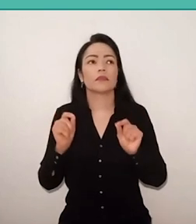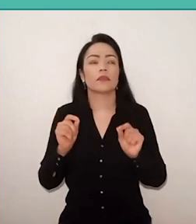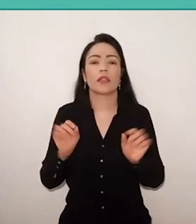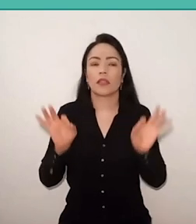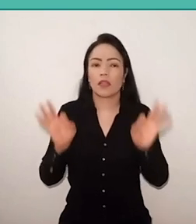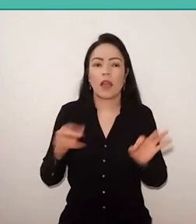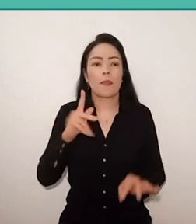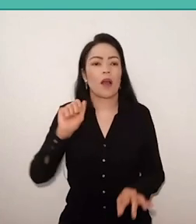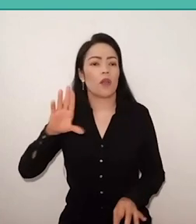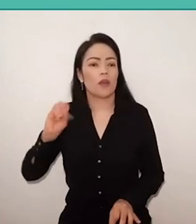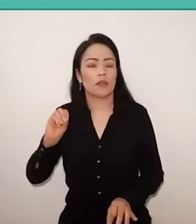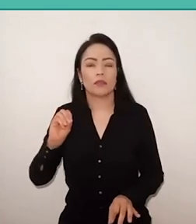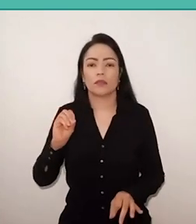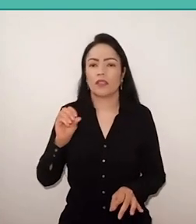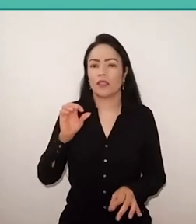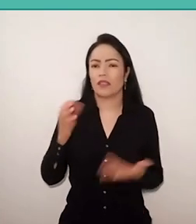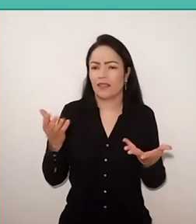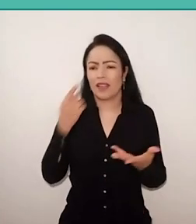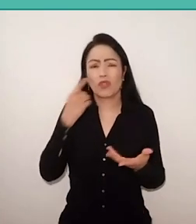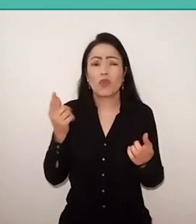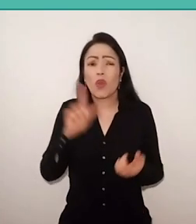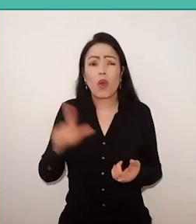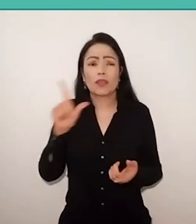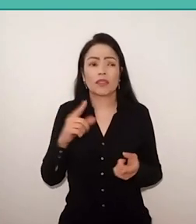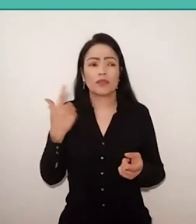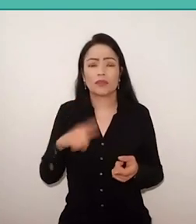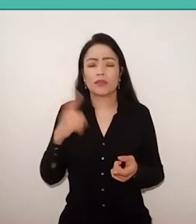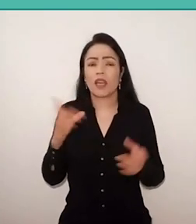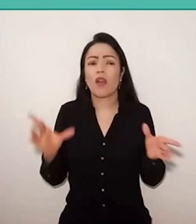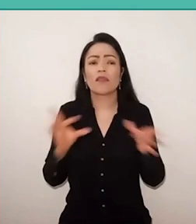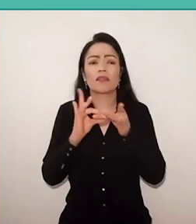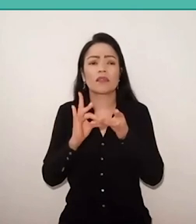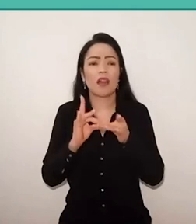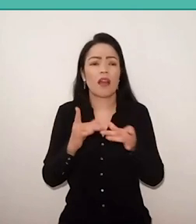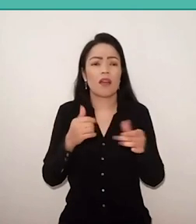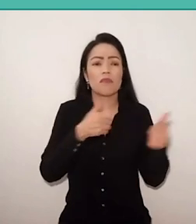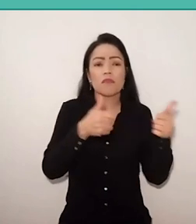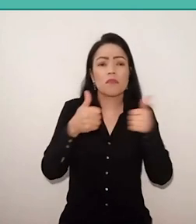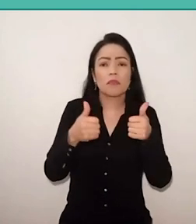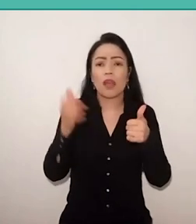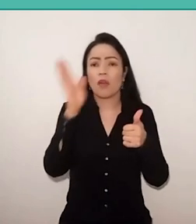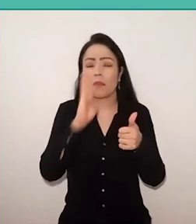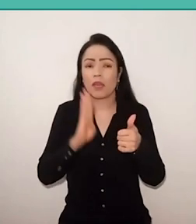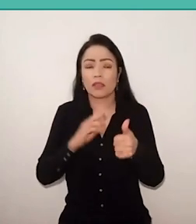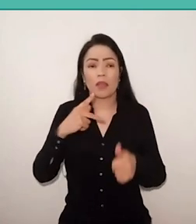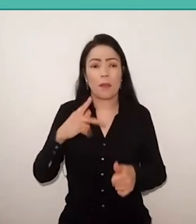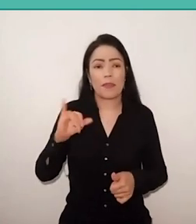So there's no logic make a call among results of Brazil in the international study…